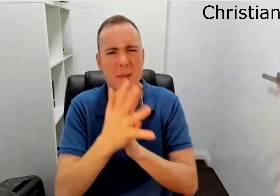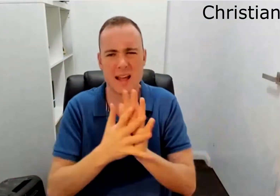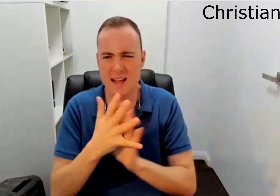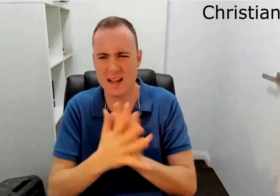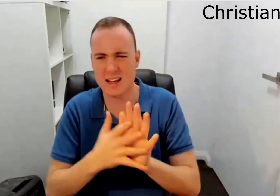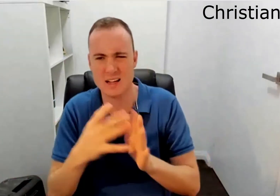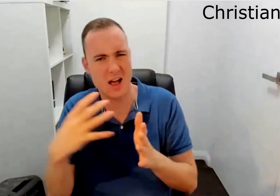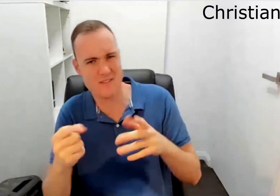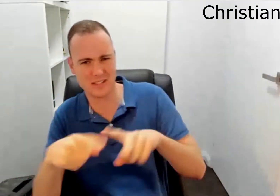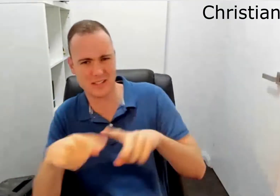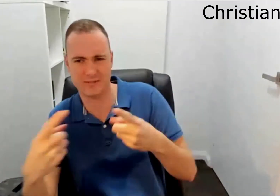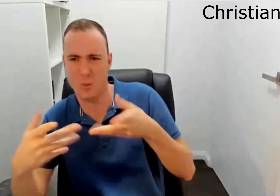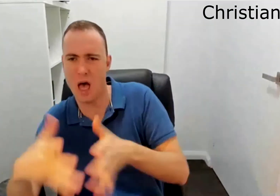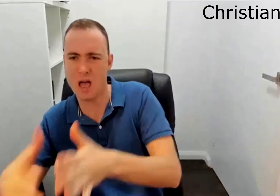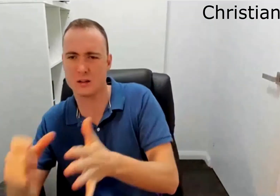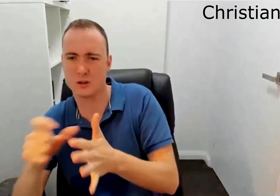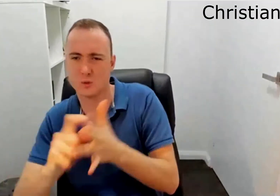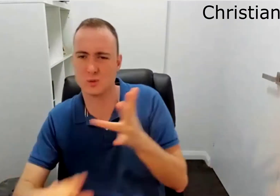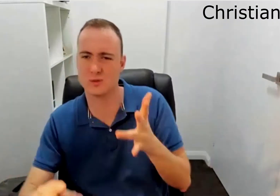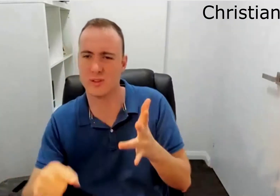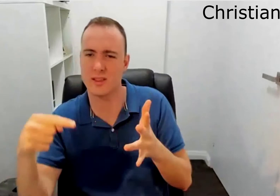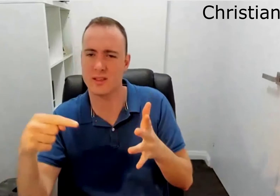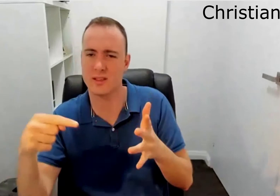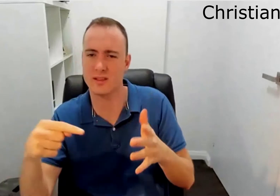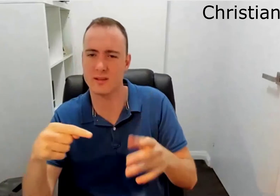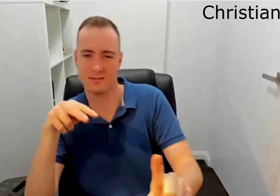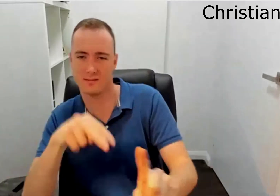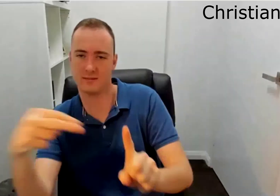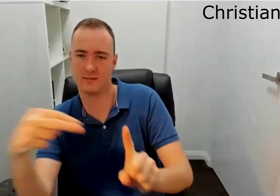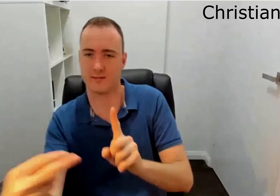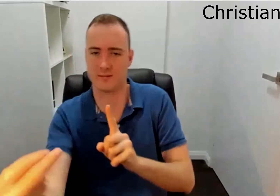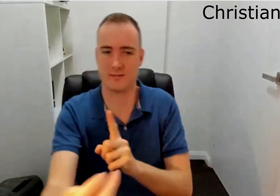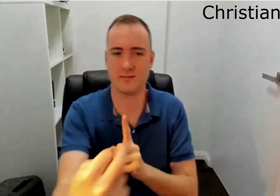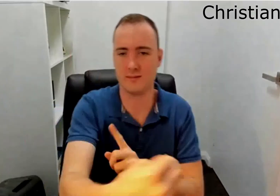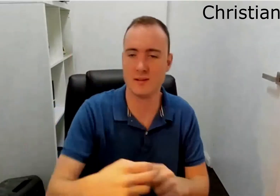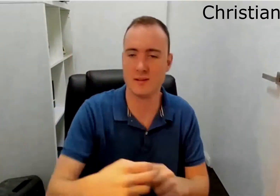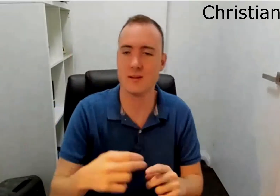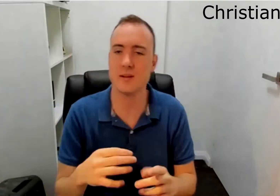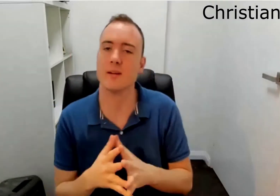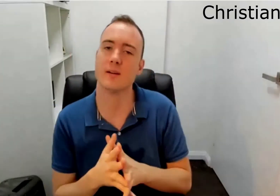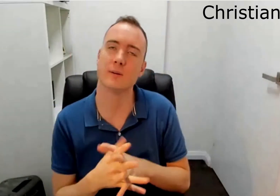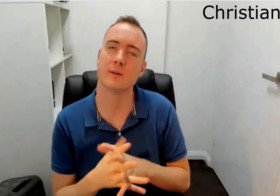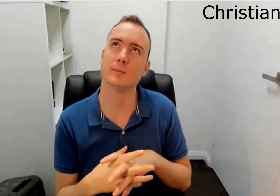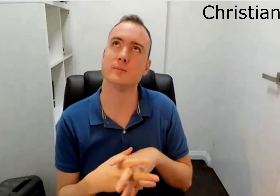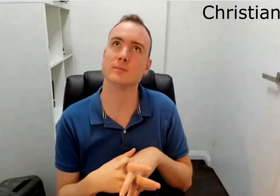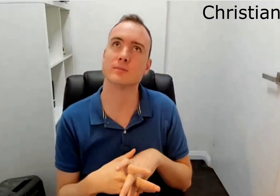And often people will think that I can't do certain things which is not true there's just different ways that I do things